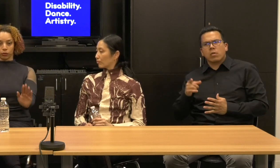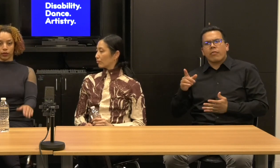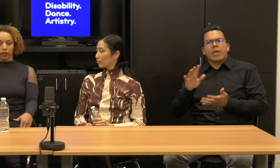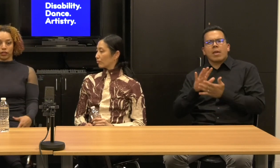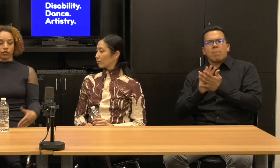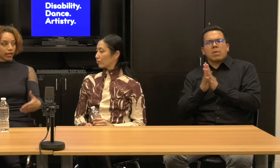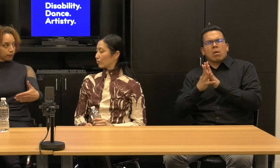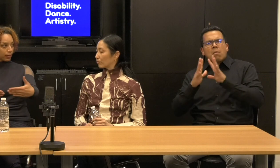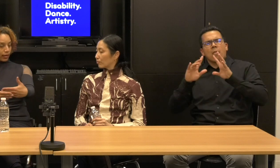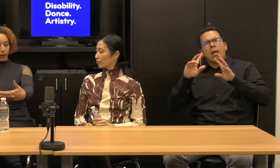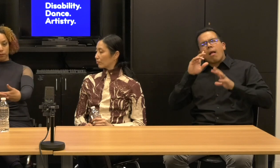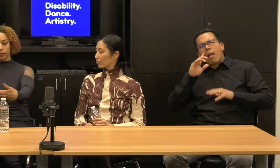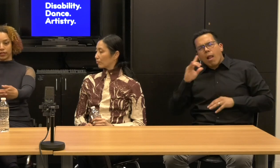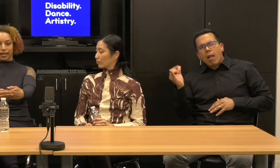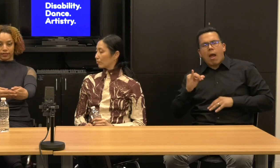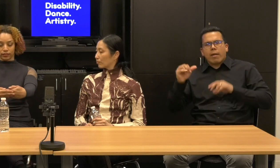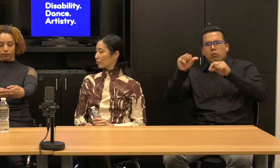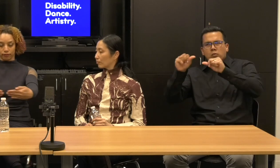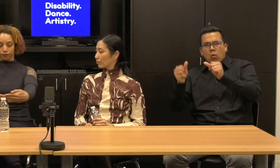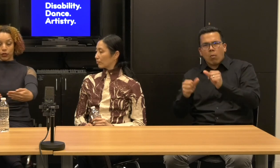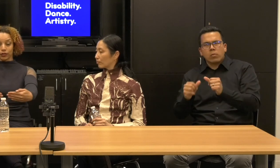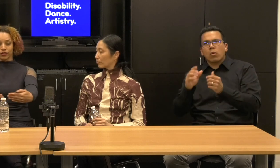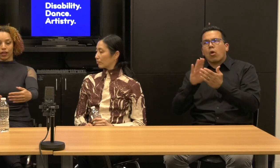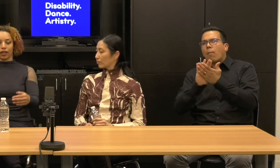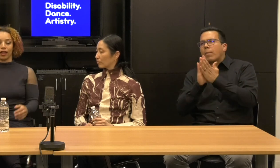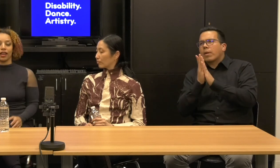or they try to become Rodin figures.